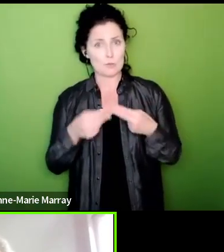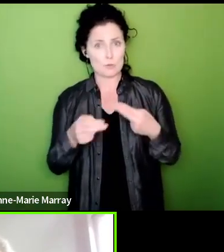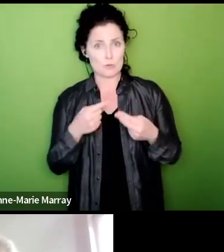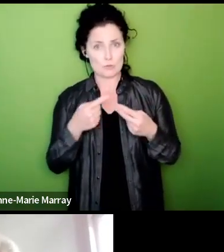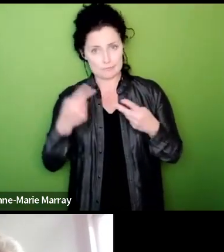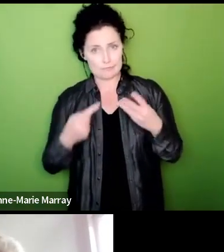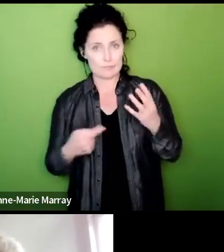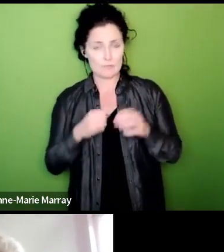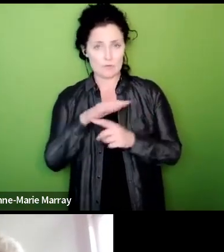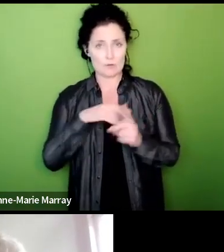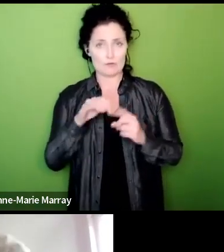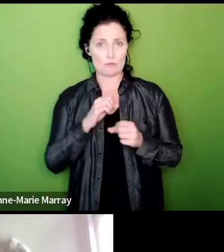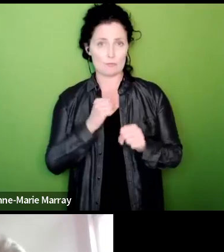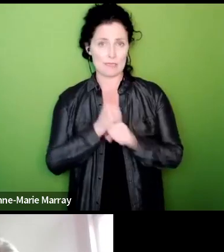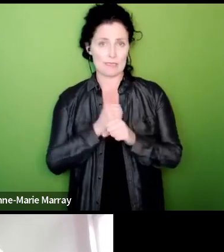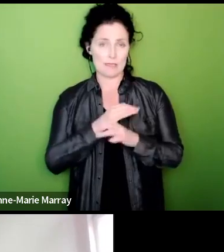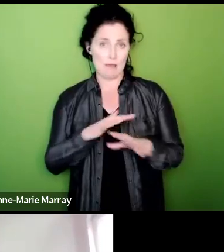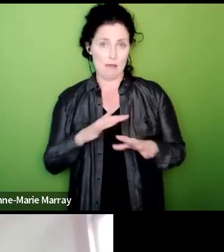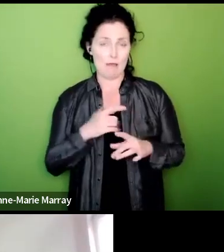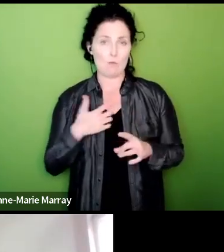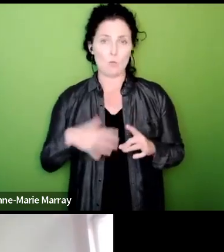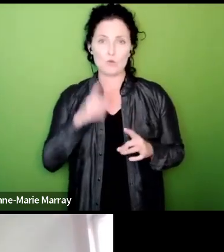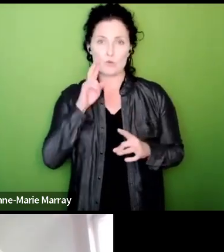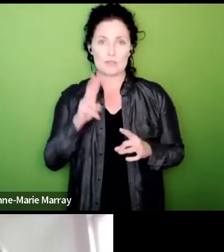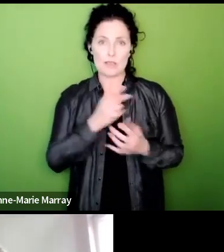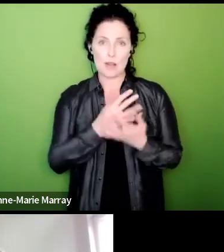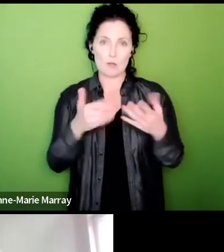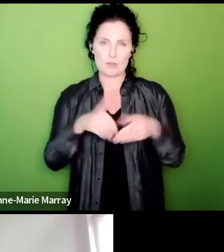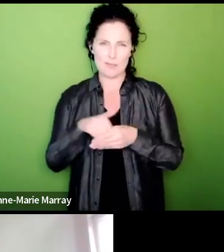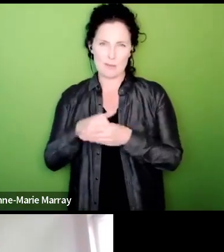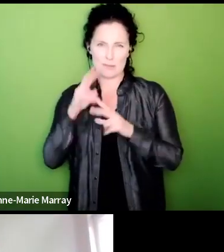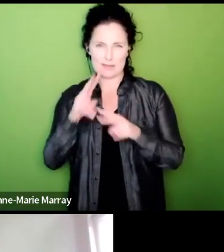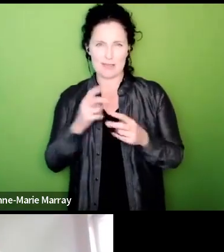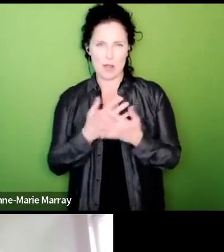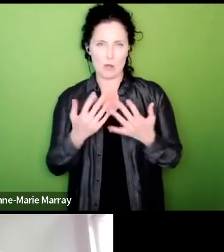yeah and just whilst we've been speaking there are loads of MPs picking this up I've just had